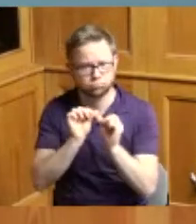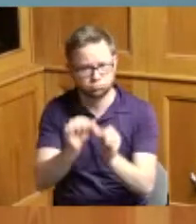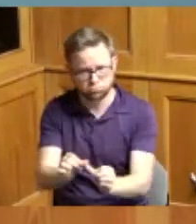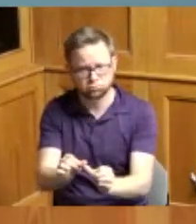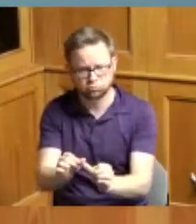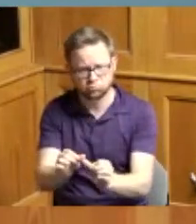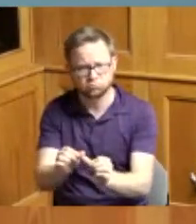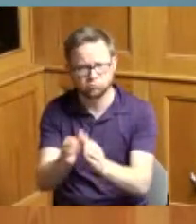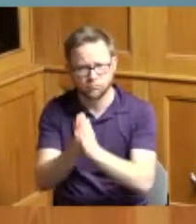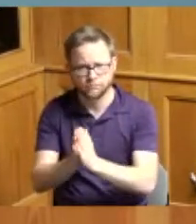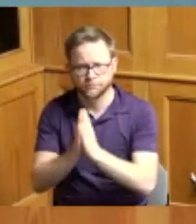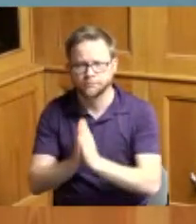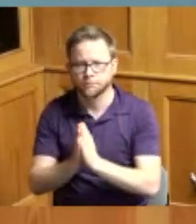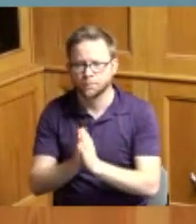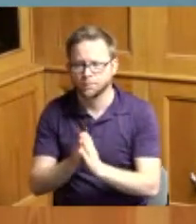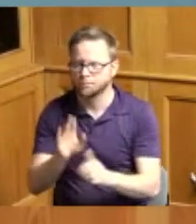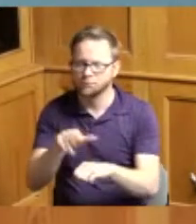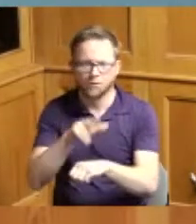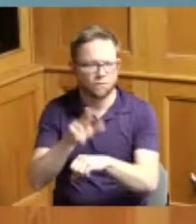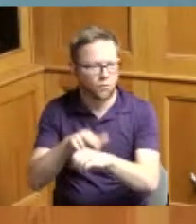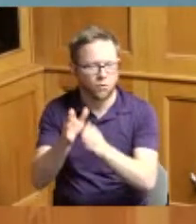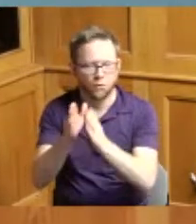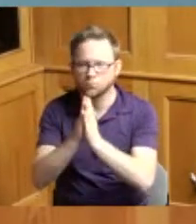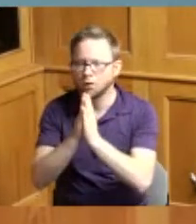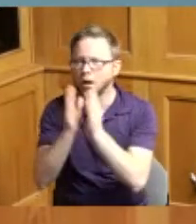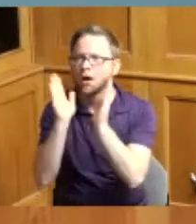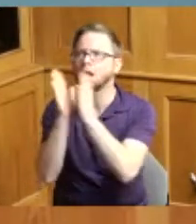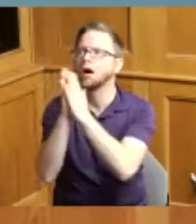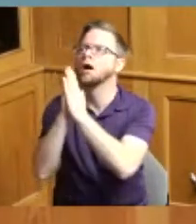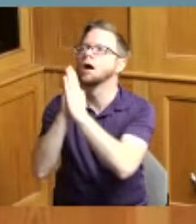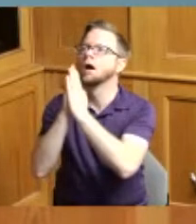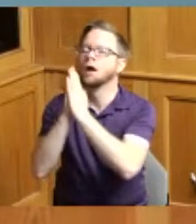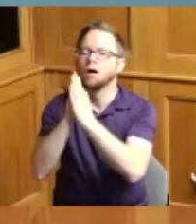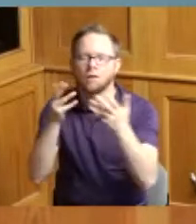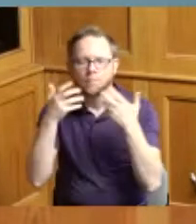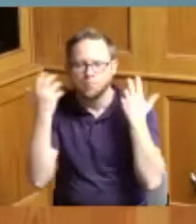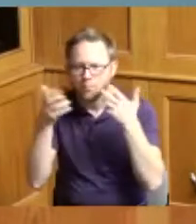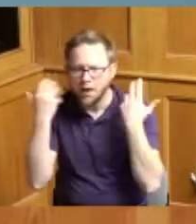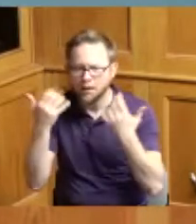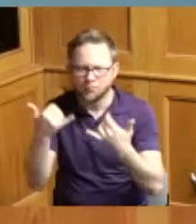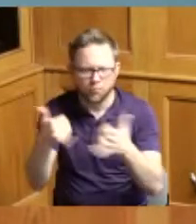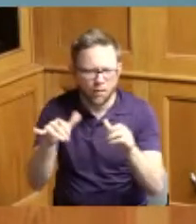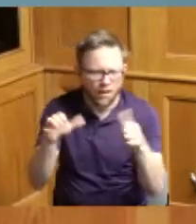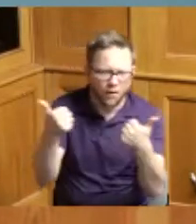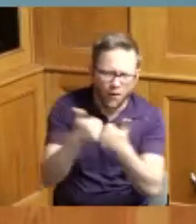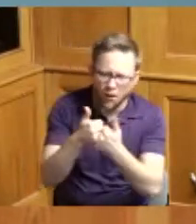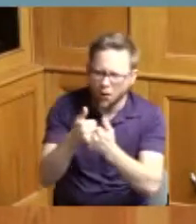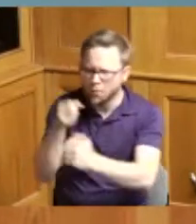of course we will pray for our Bengals that they play hard with no injuries and that they